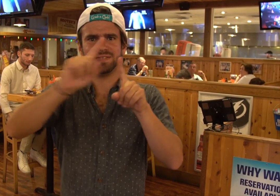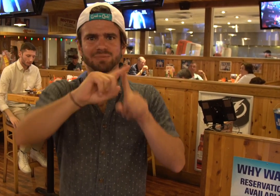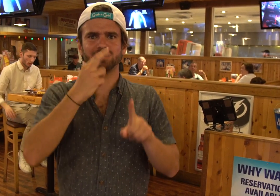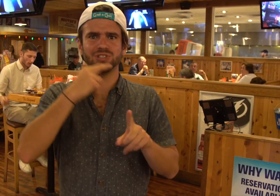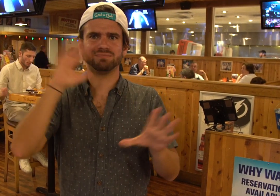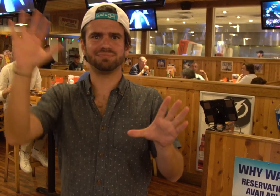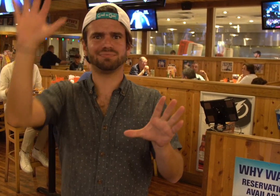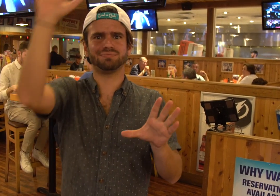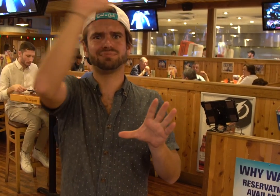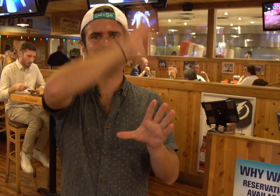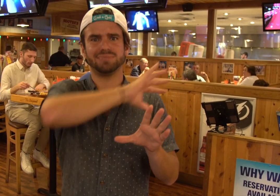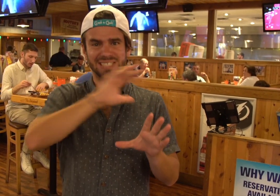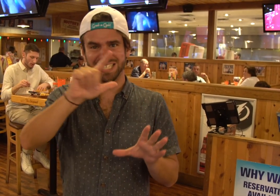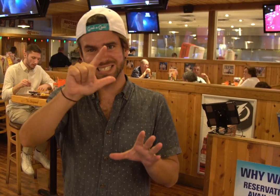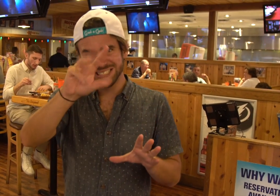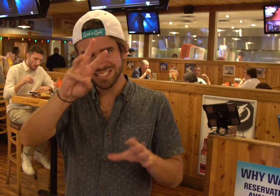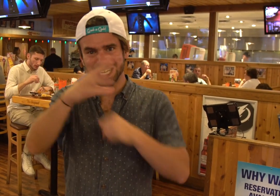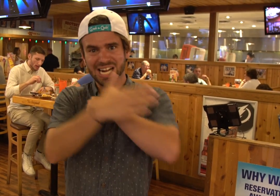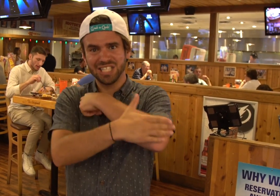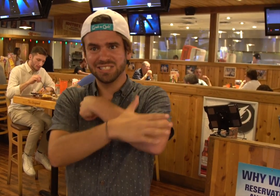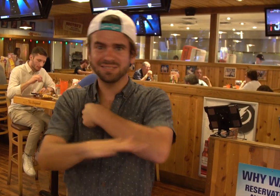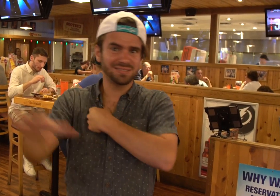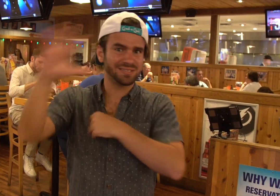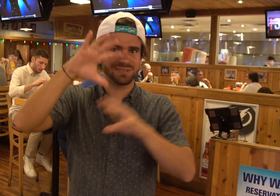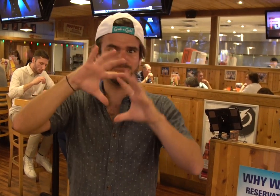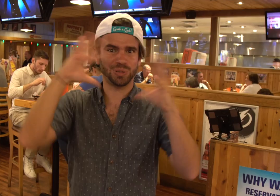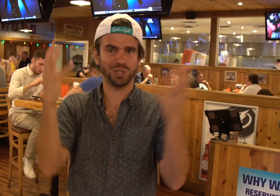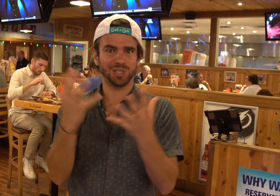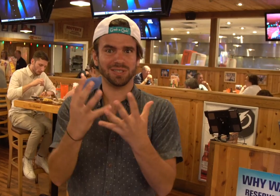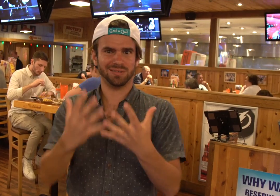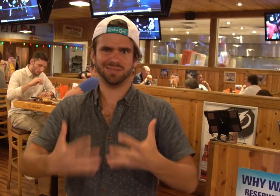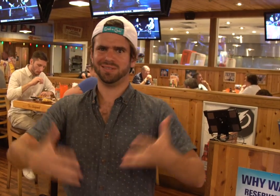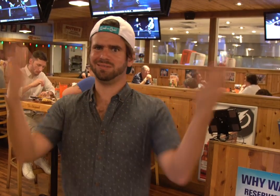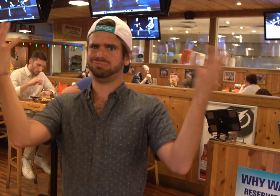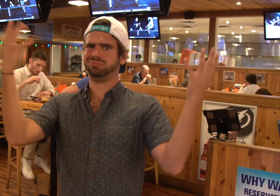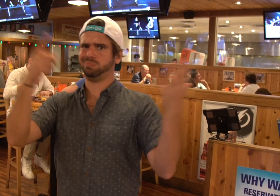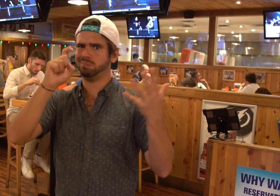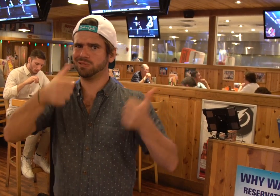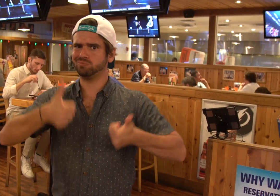in 26 countries around the world.